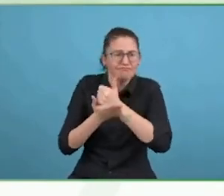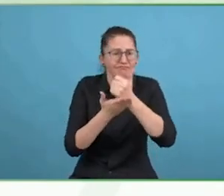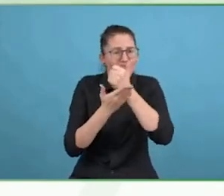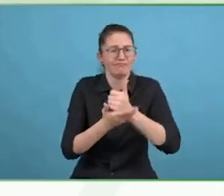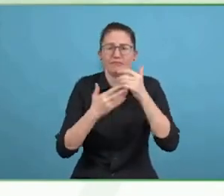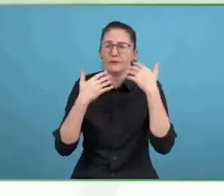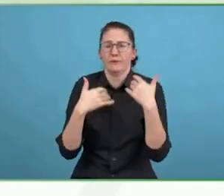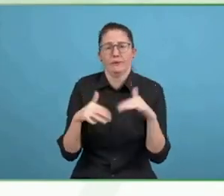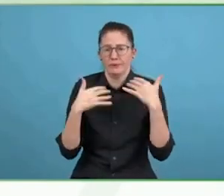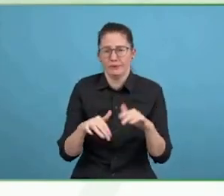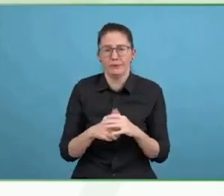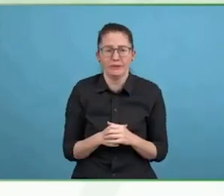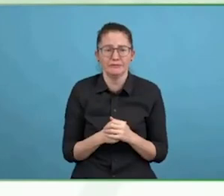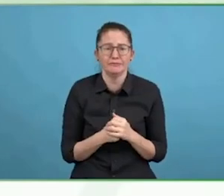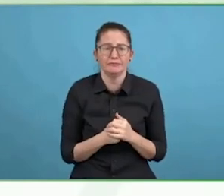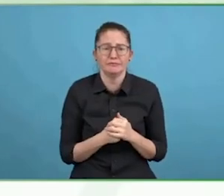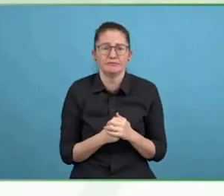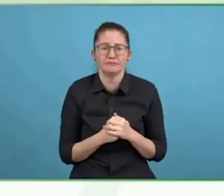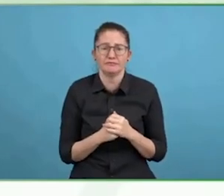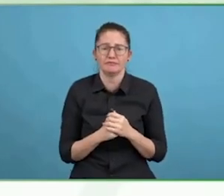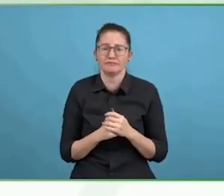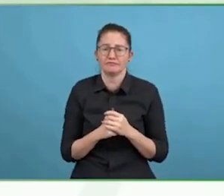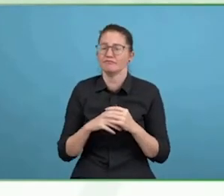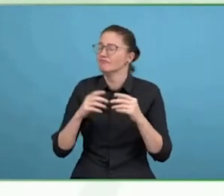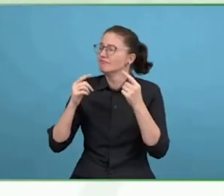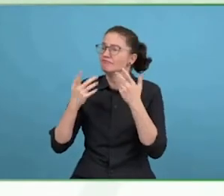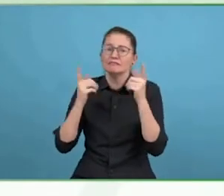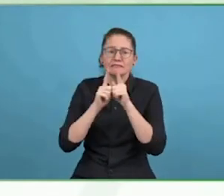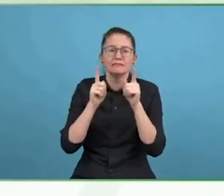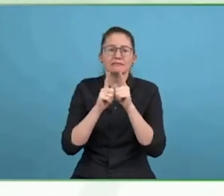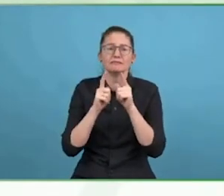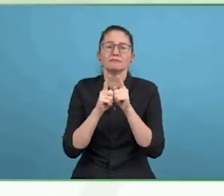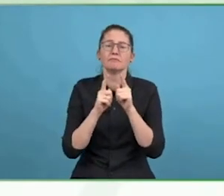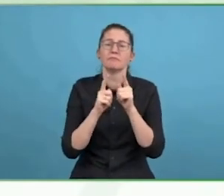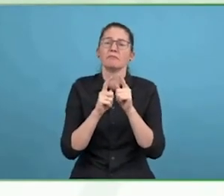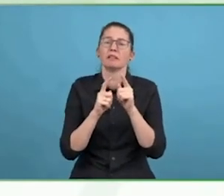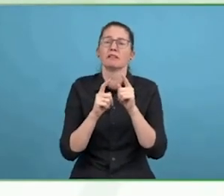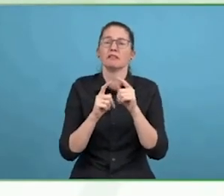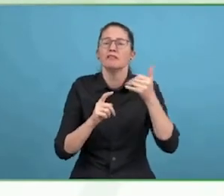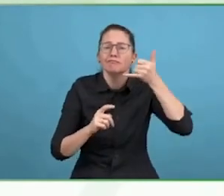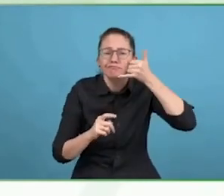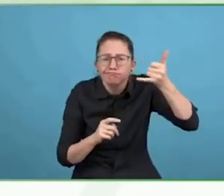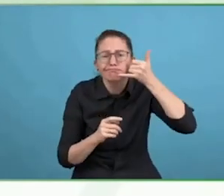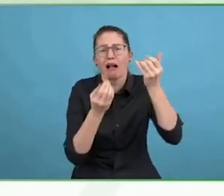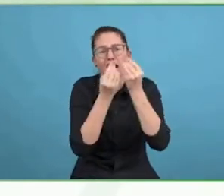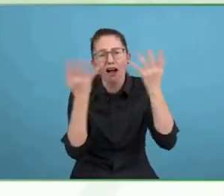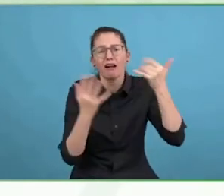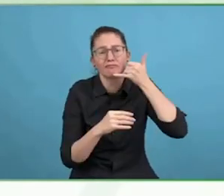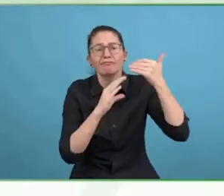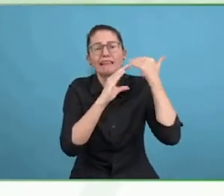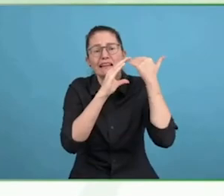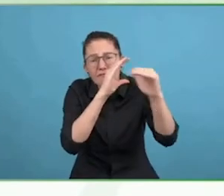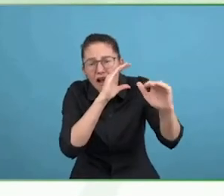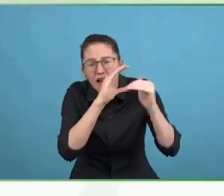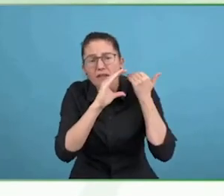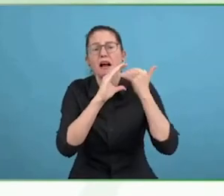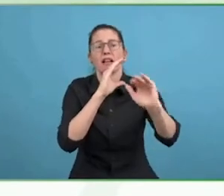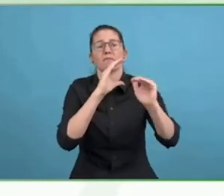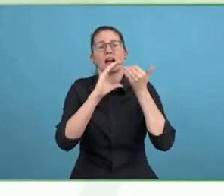Ladies, I think, really, you took a person centred approach to a whole new level. It is incredible. And kudos to you both. Kudos to you both.